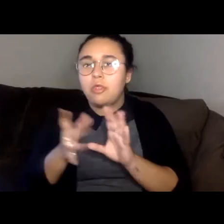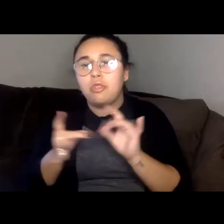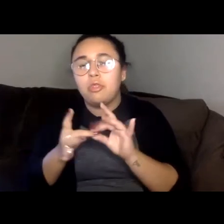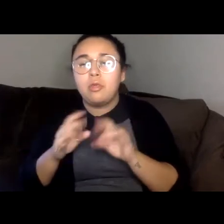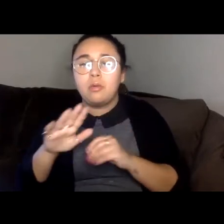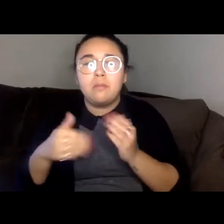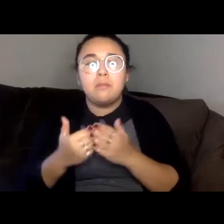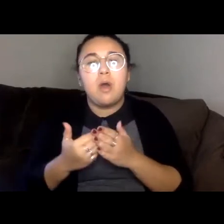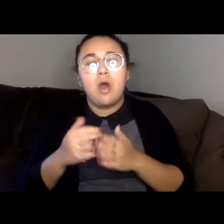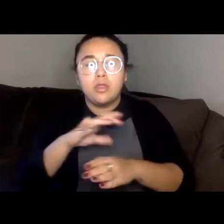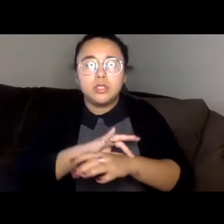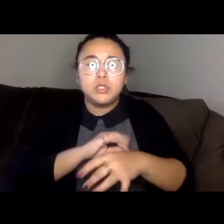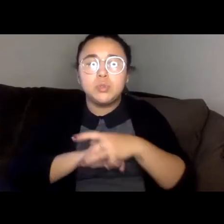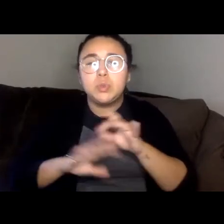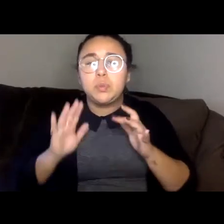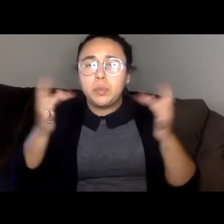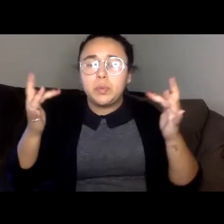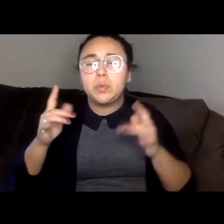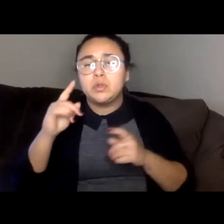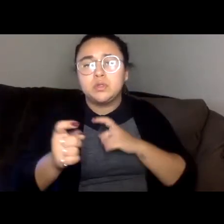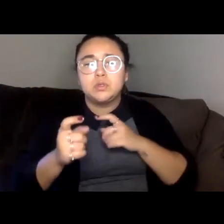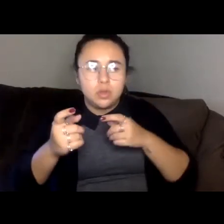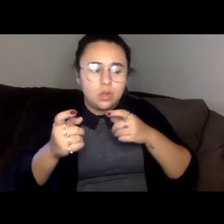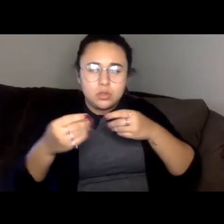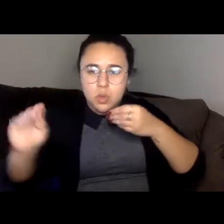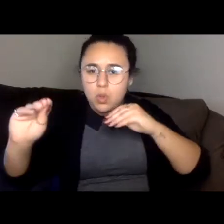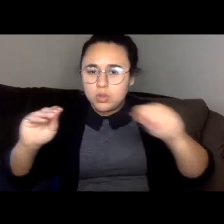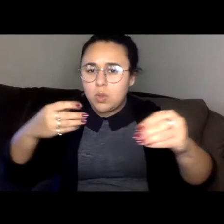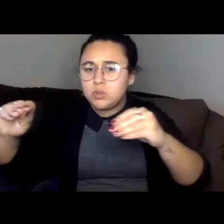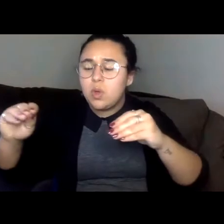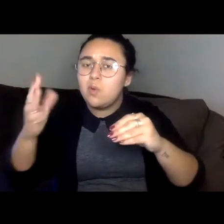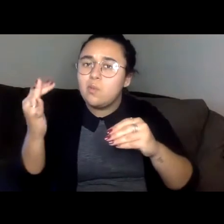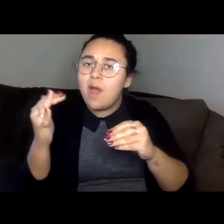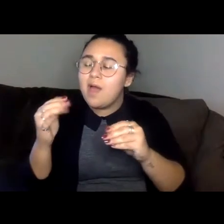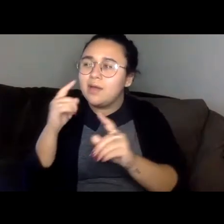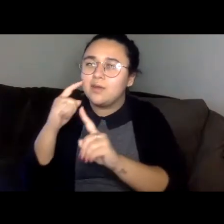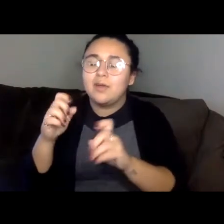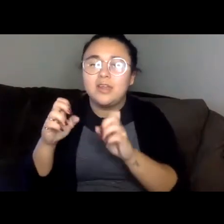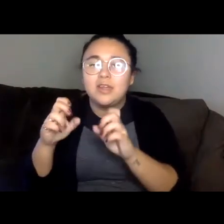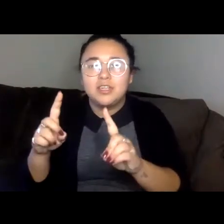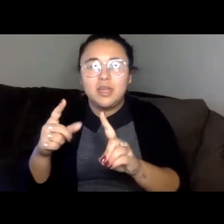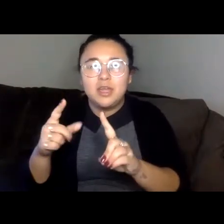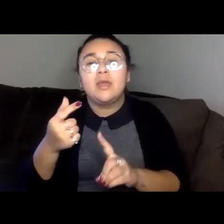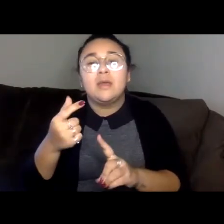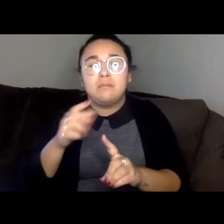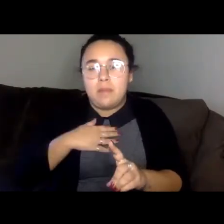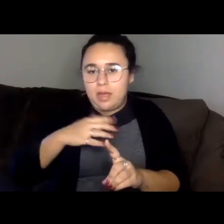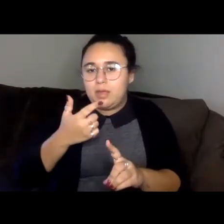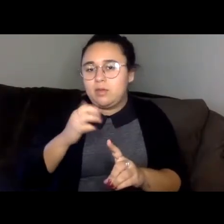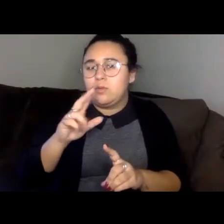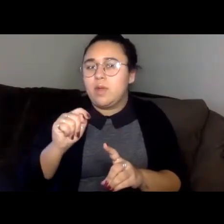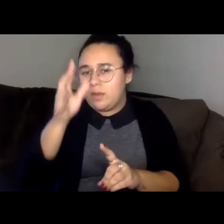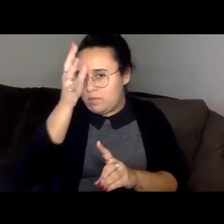by one to educate my great grandfather's sons.